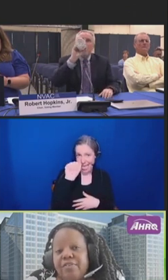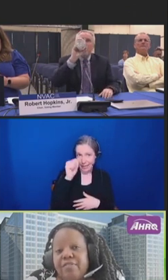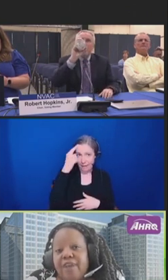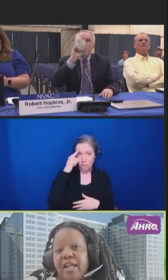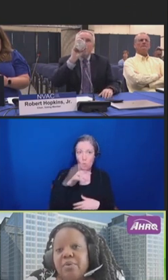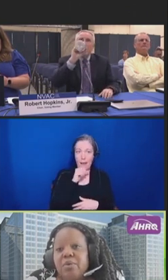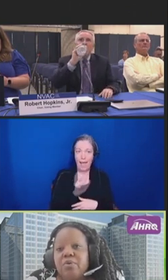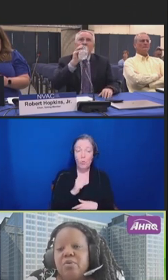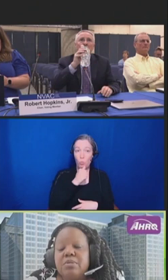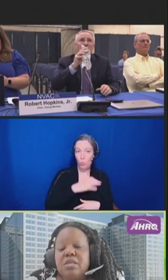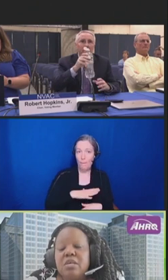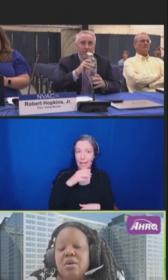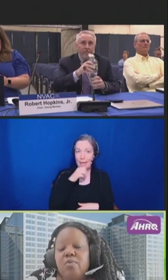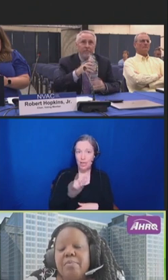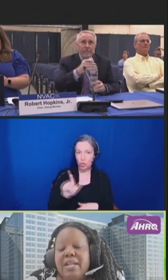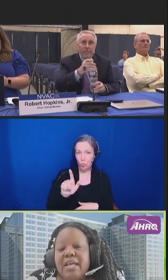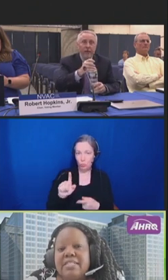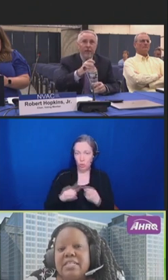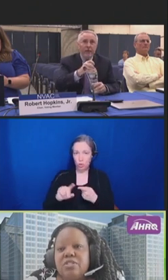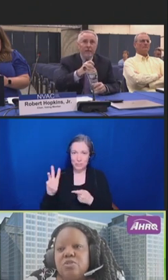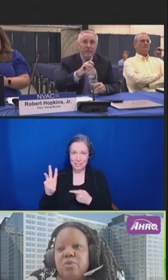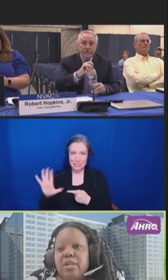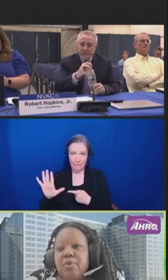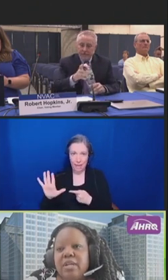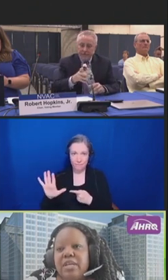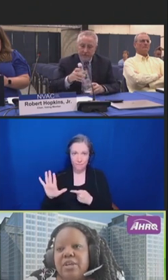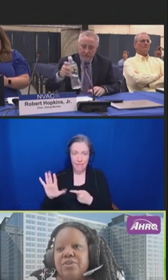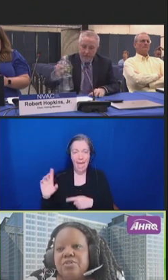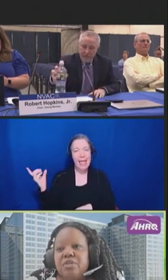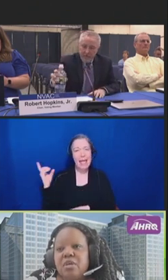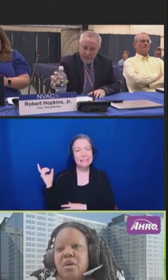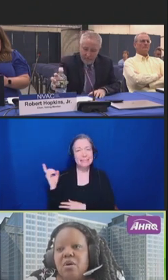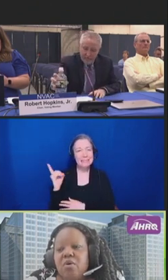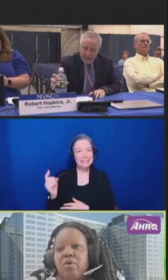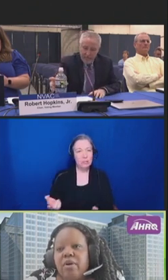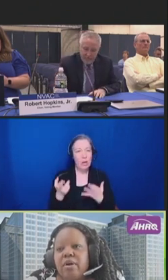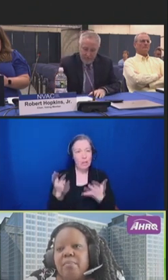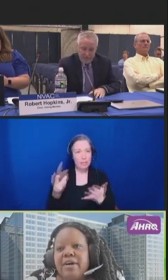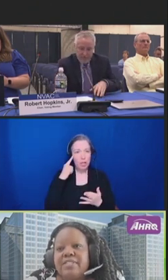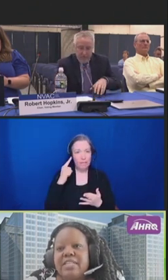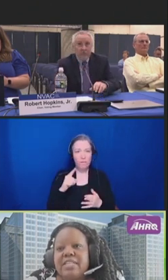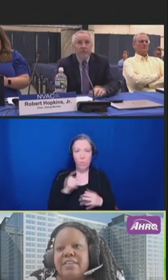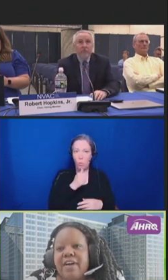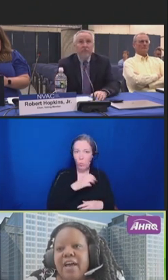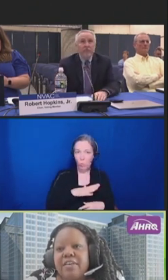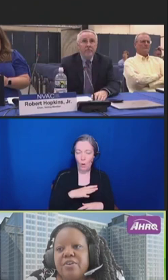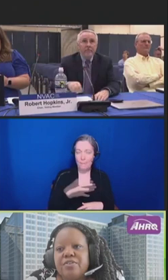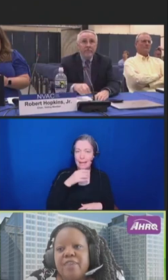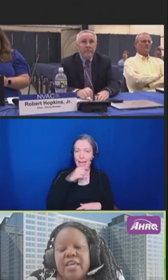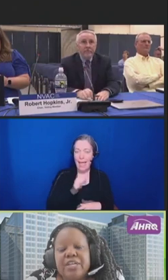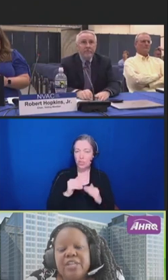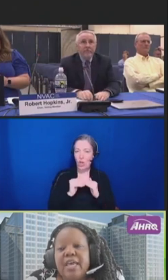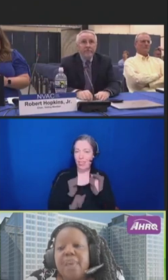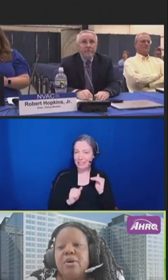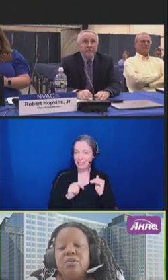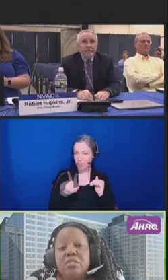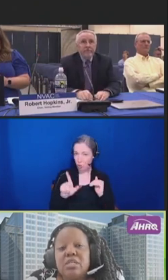for the following groups, women less than 21 years or above 65 years of age and persons